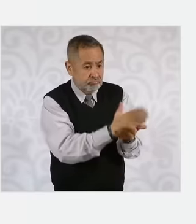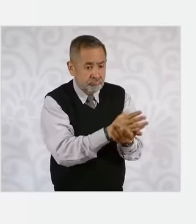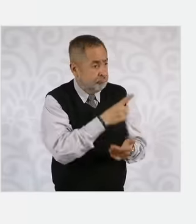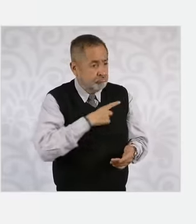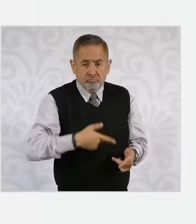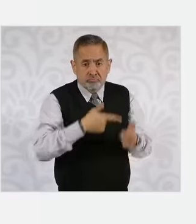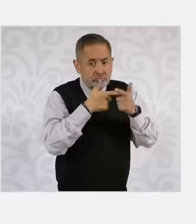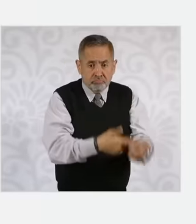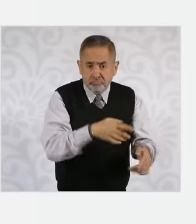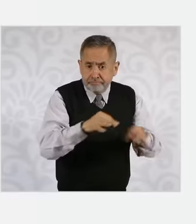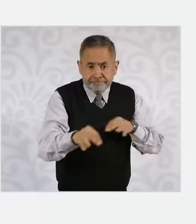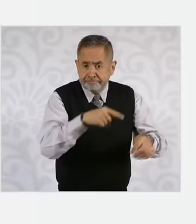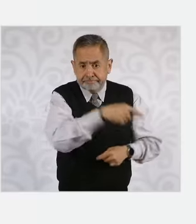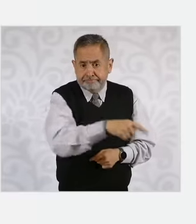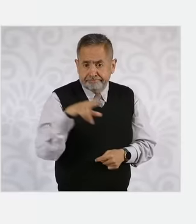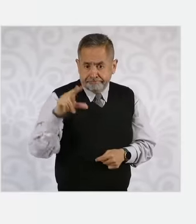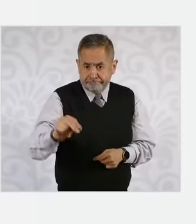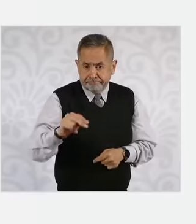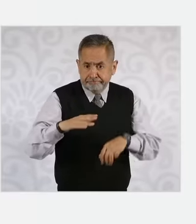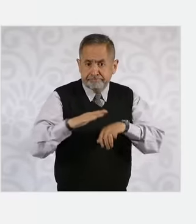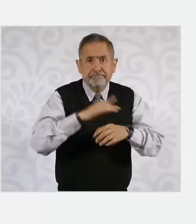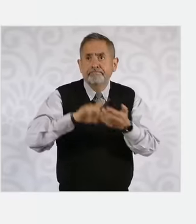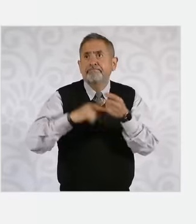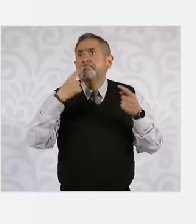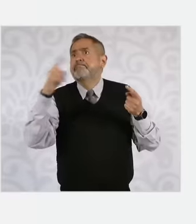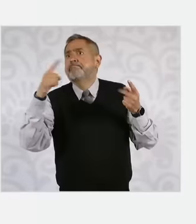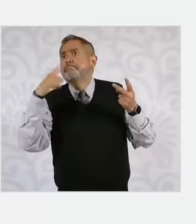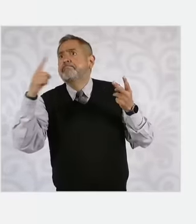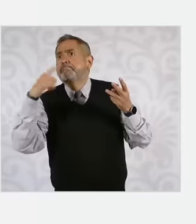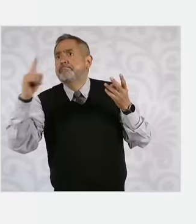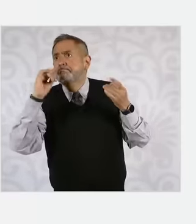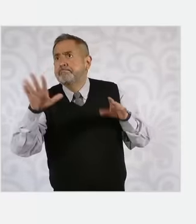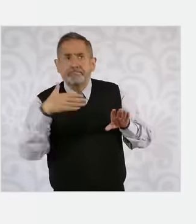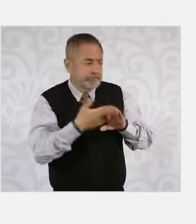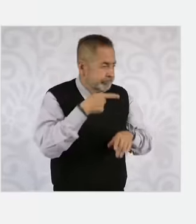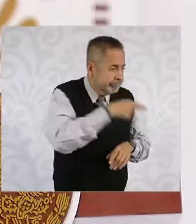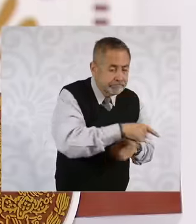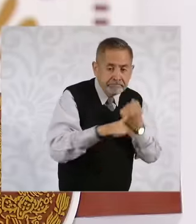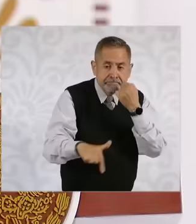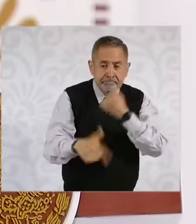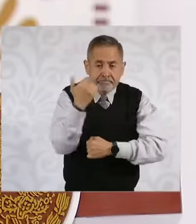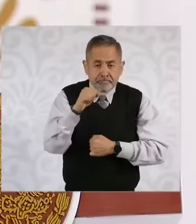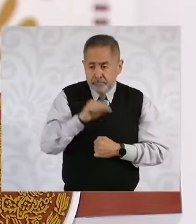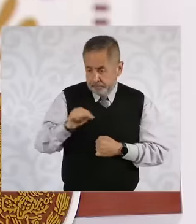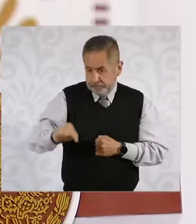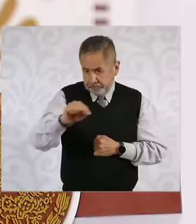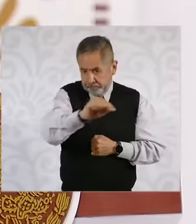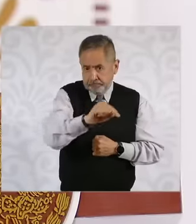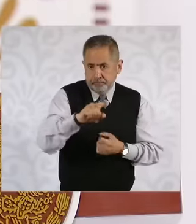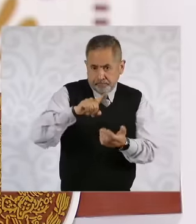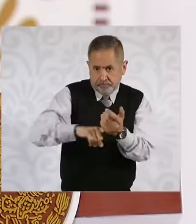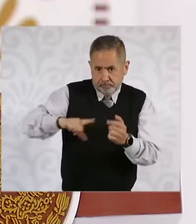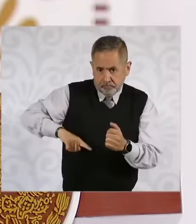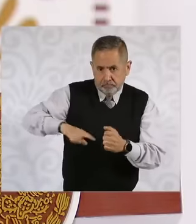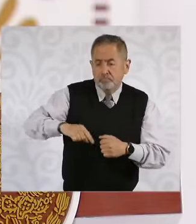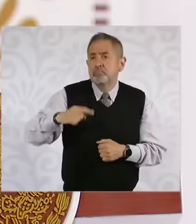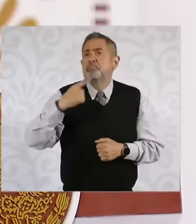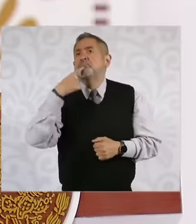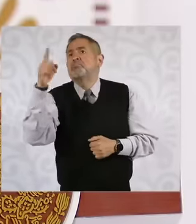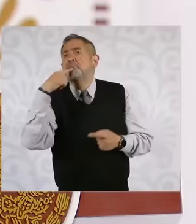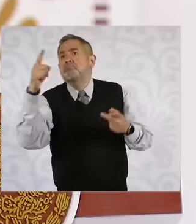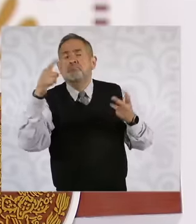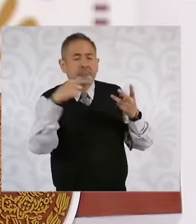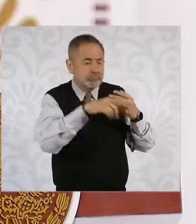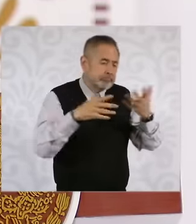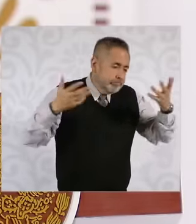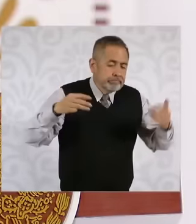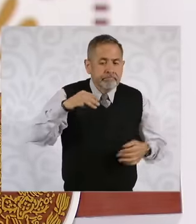after complaints against her from 12 public servants, however in March 2023